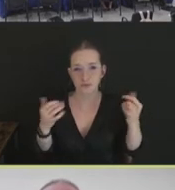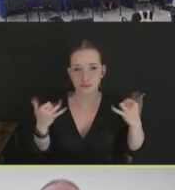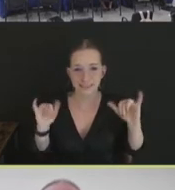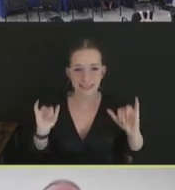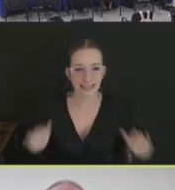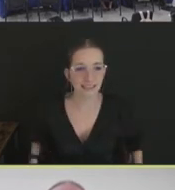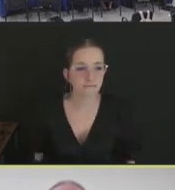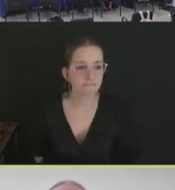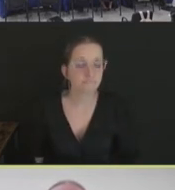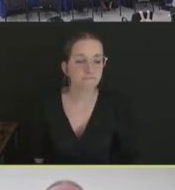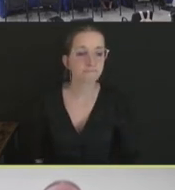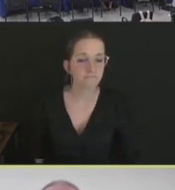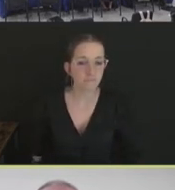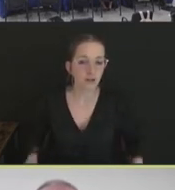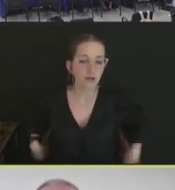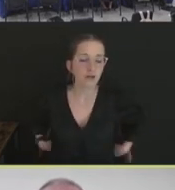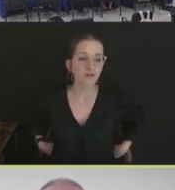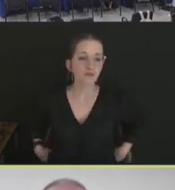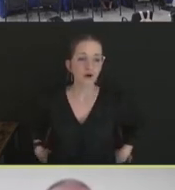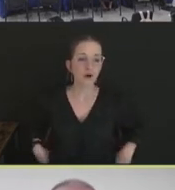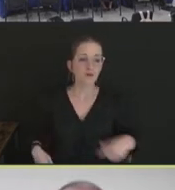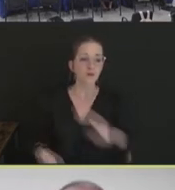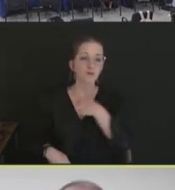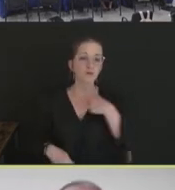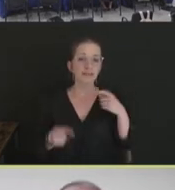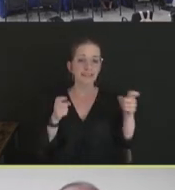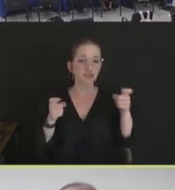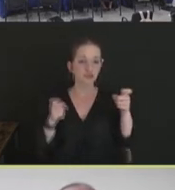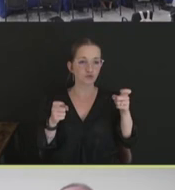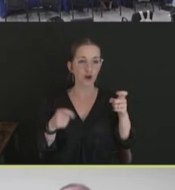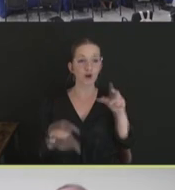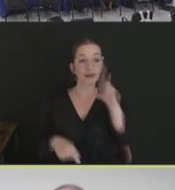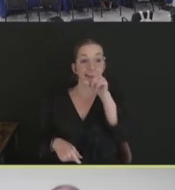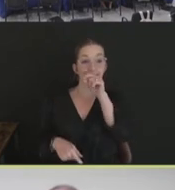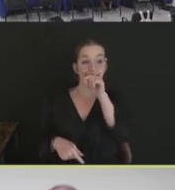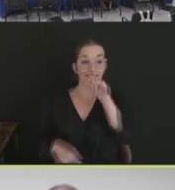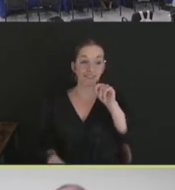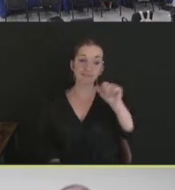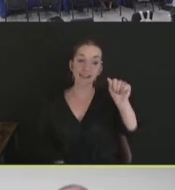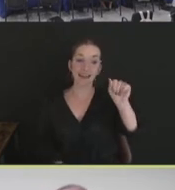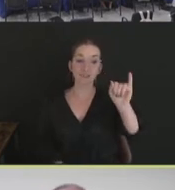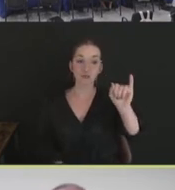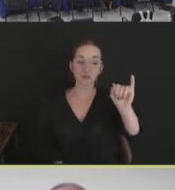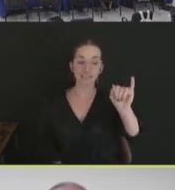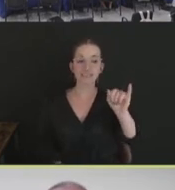So we control avian influenza a little bit differently than how we control in other